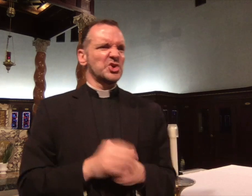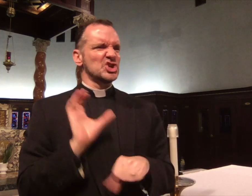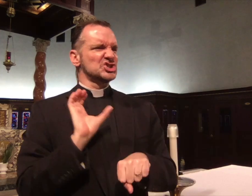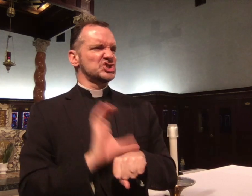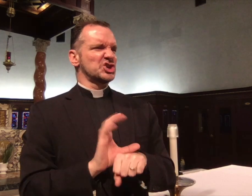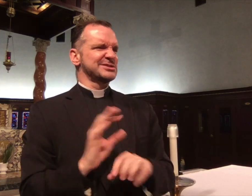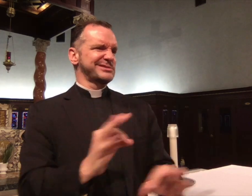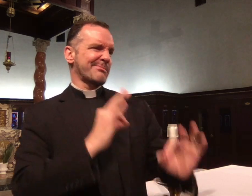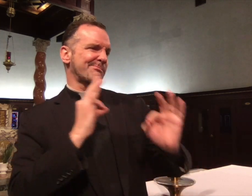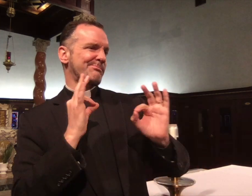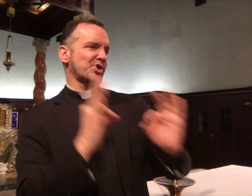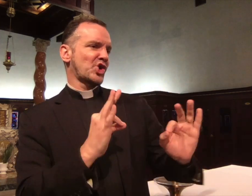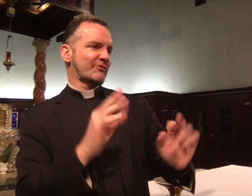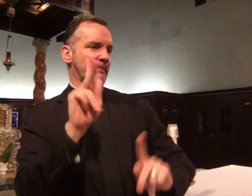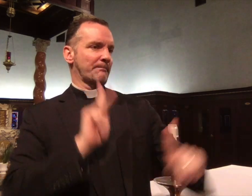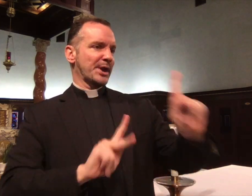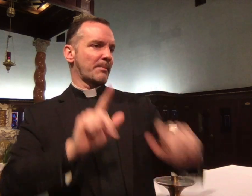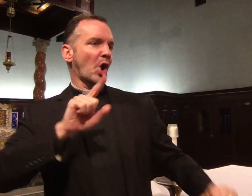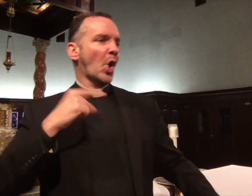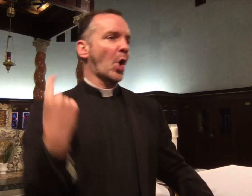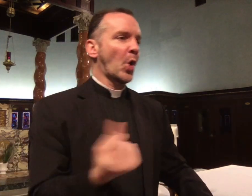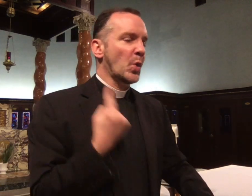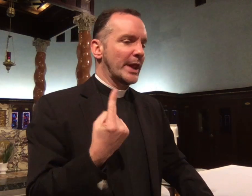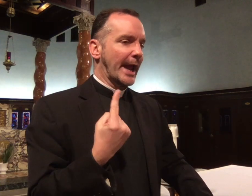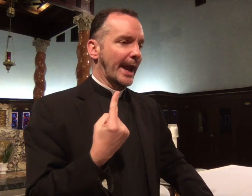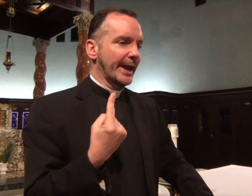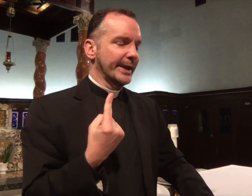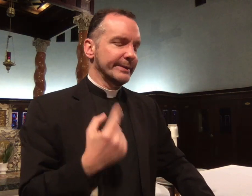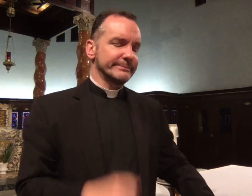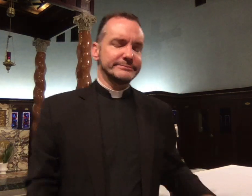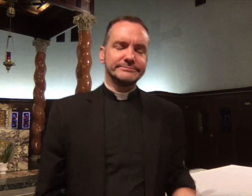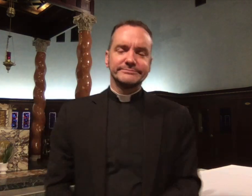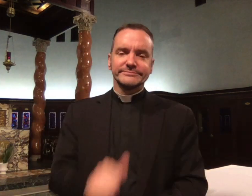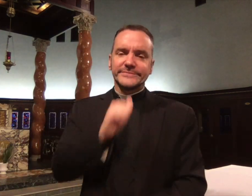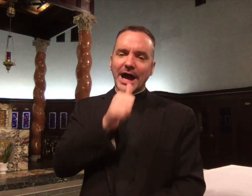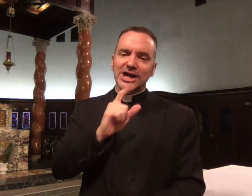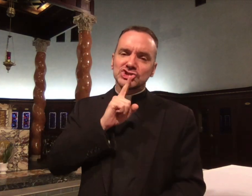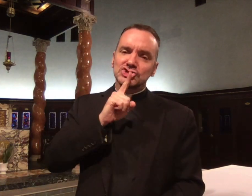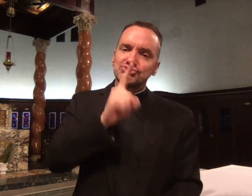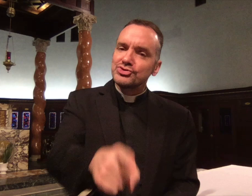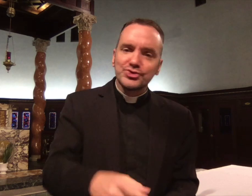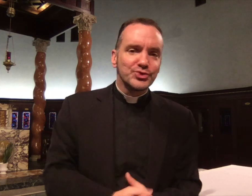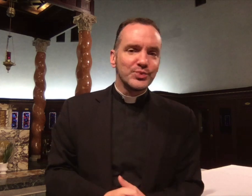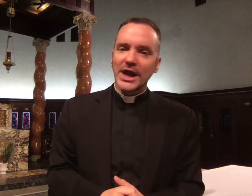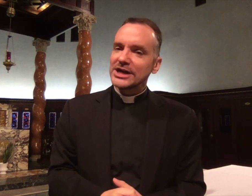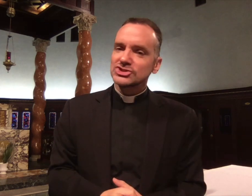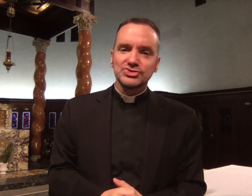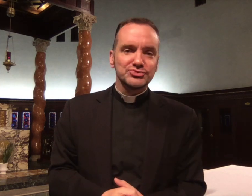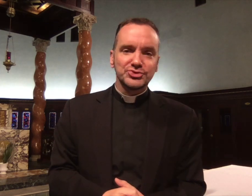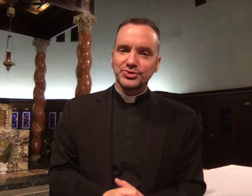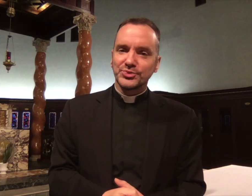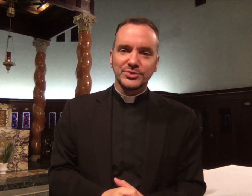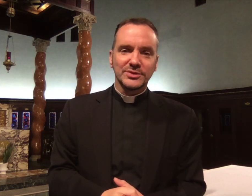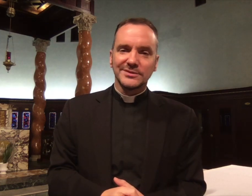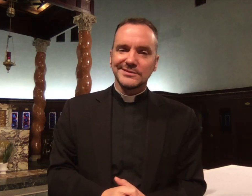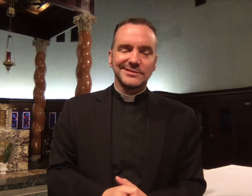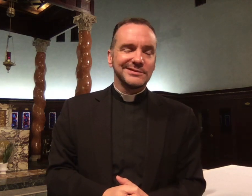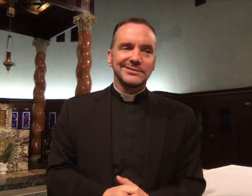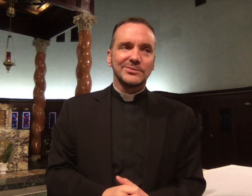I remember one time someone saying to me, "only perfect people go